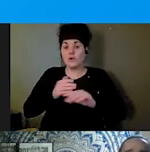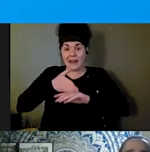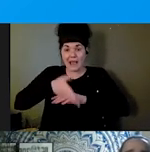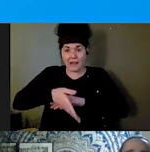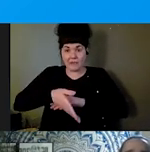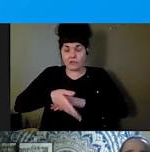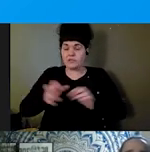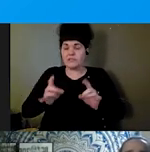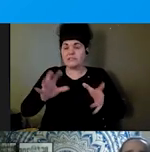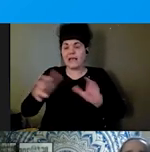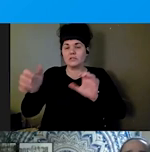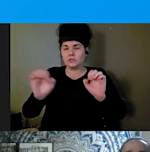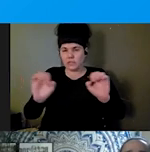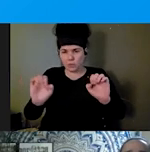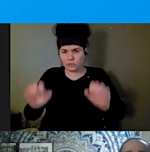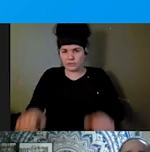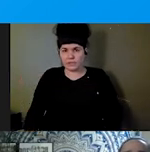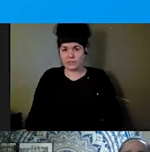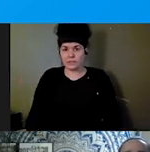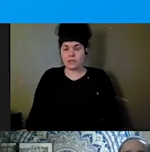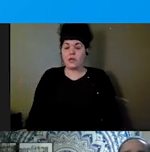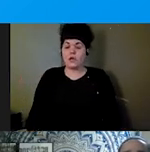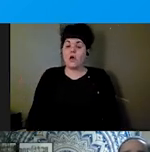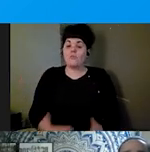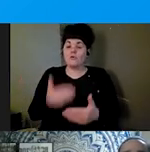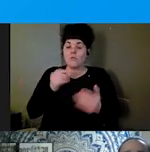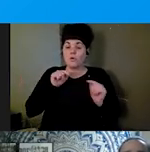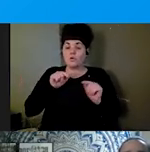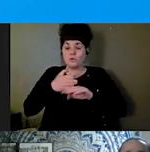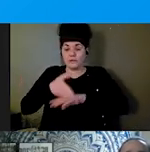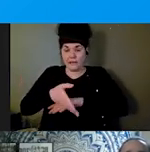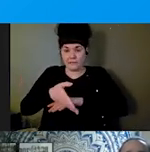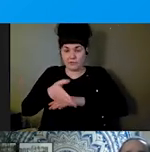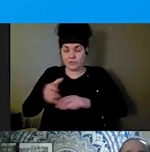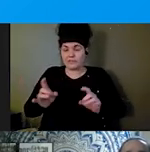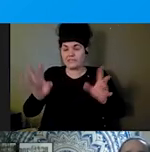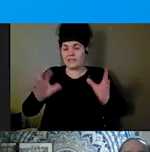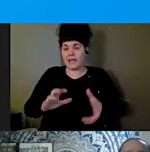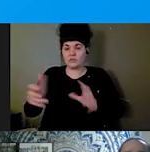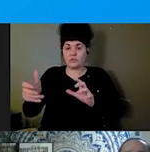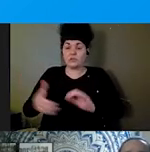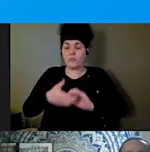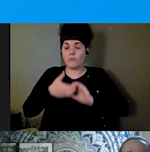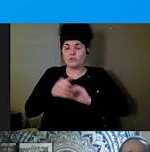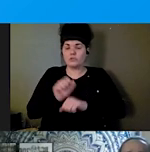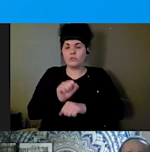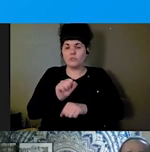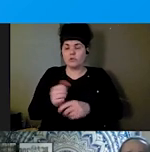Before, during, and after disasters, The Partnership works to bring together disability leaders, emergency